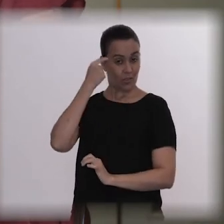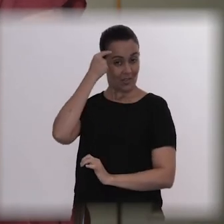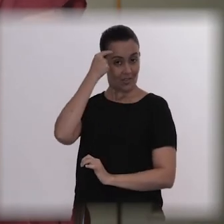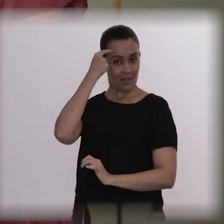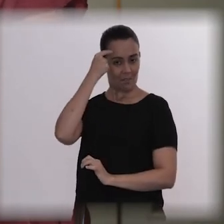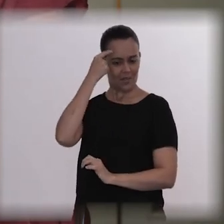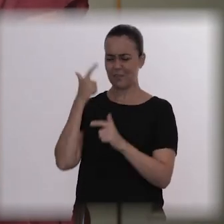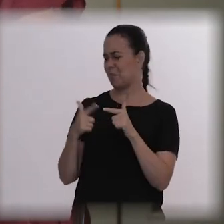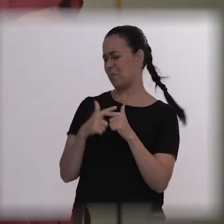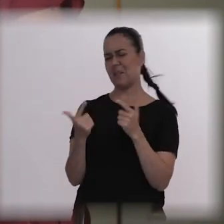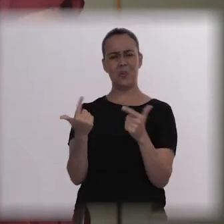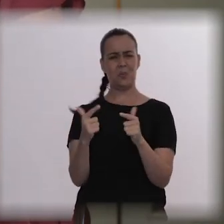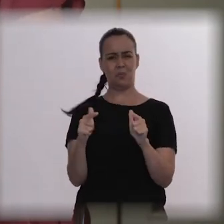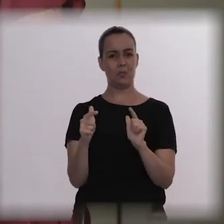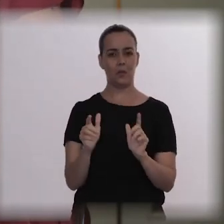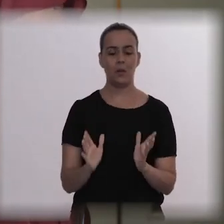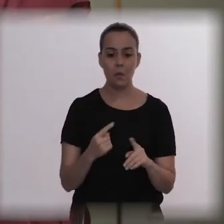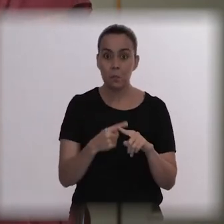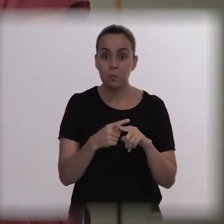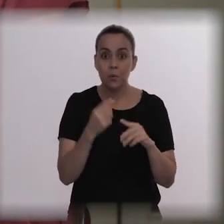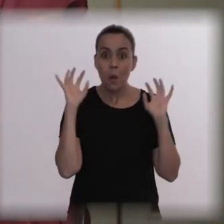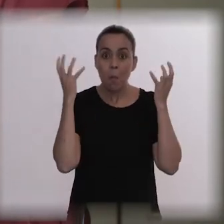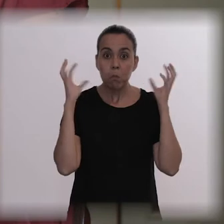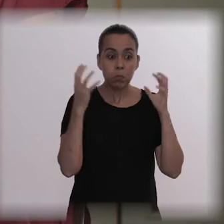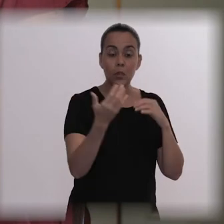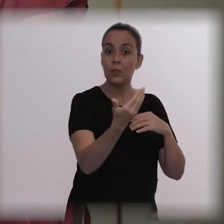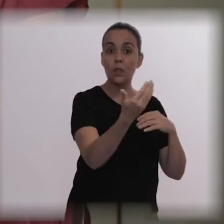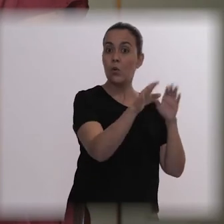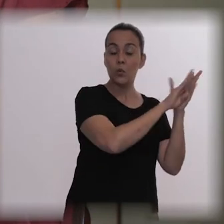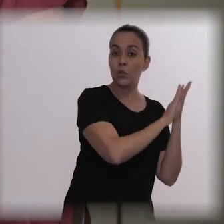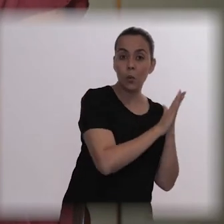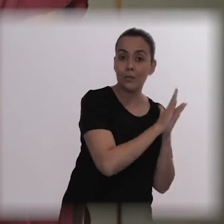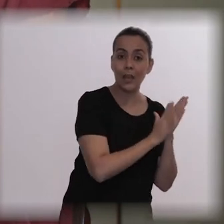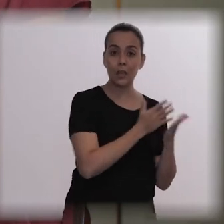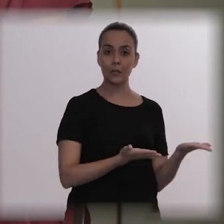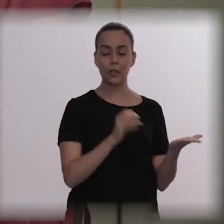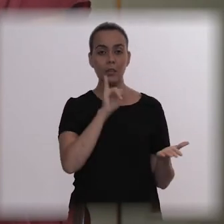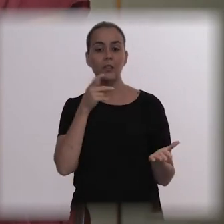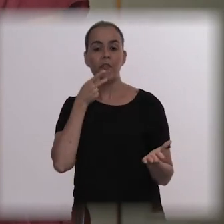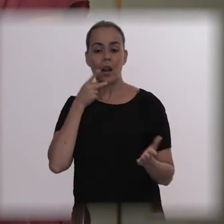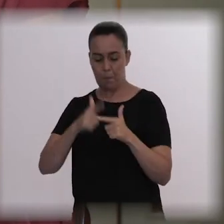Because if I said that he was having a heart attack, I know they would have arrived in thirty minutes. But we said that he was having a psychotic break